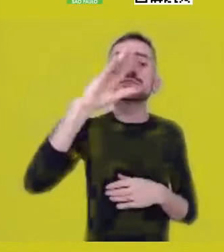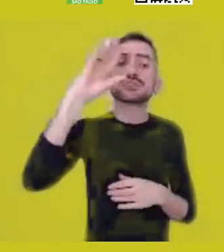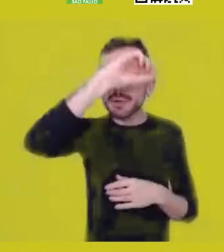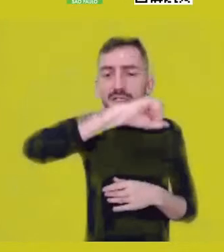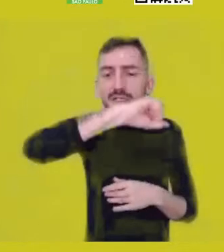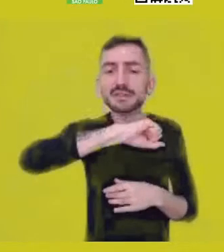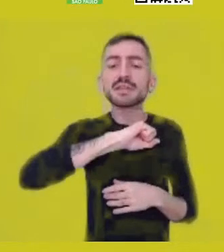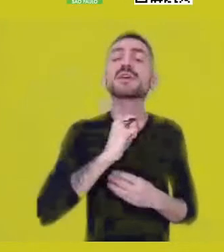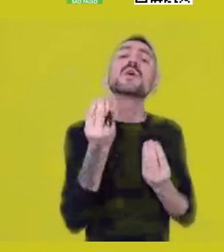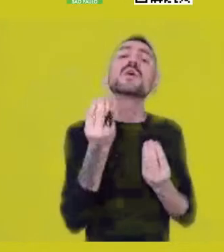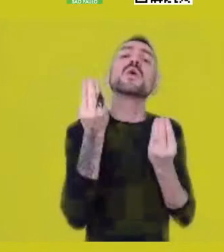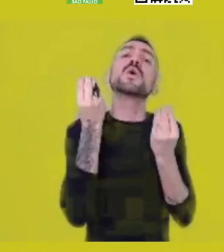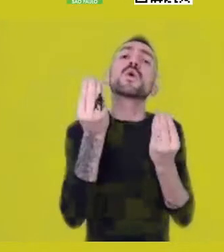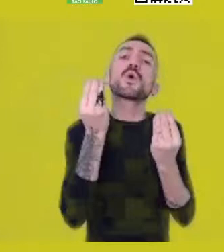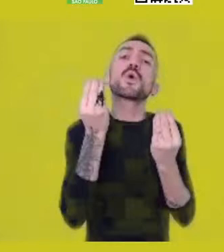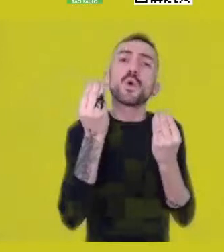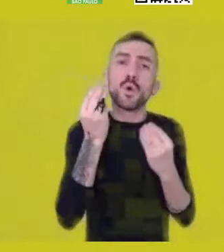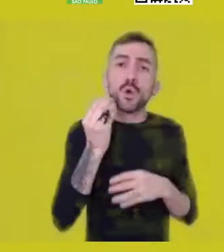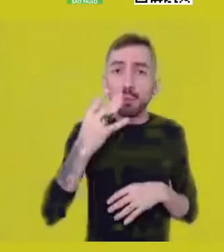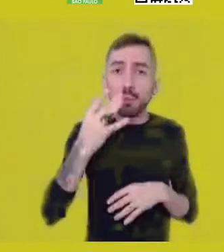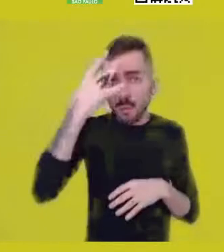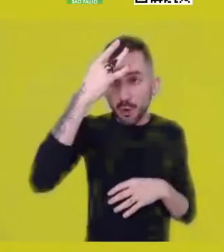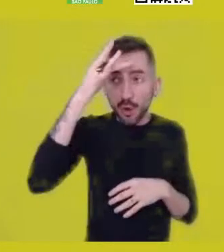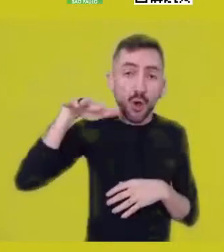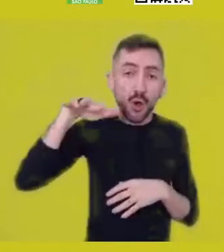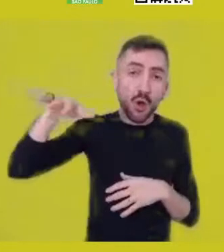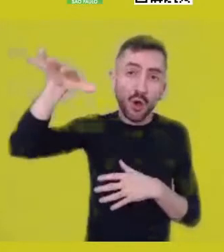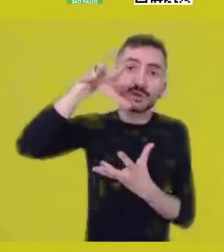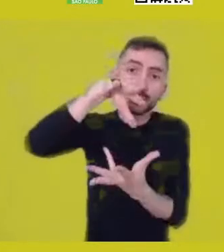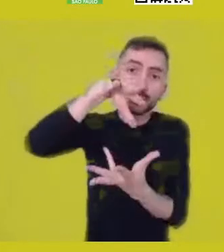about African cosmoperceptions and their philosophical bases.